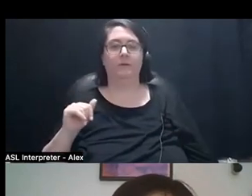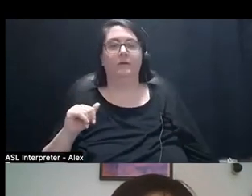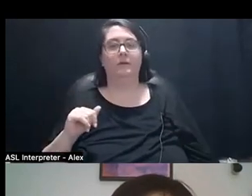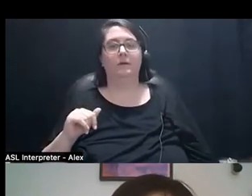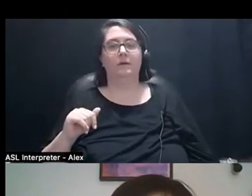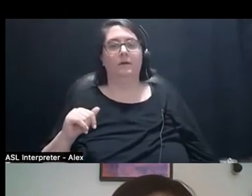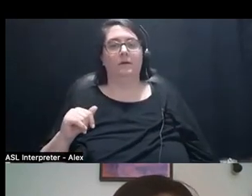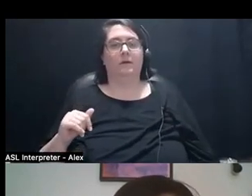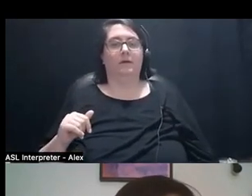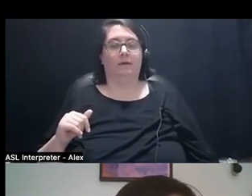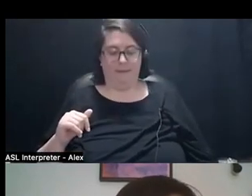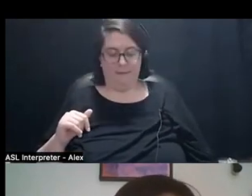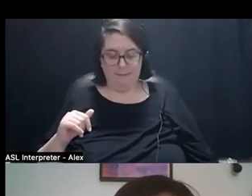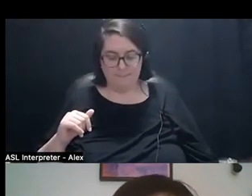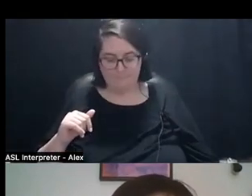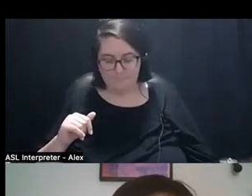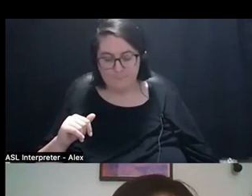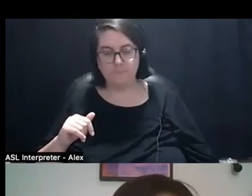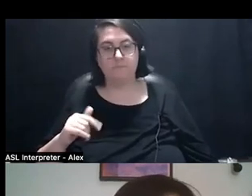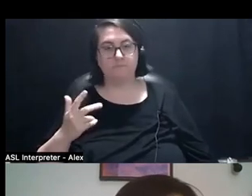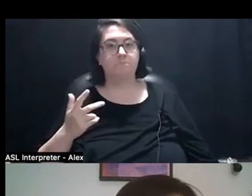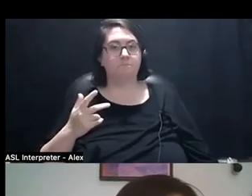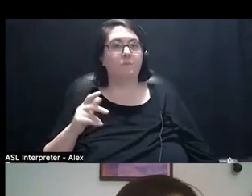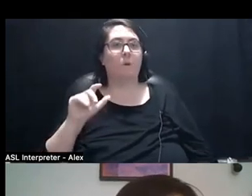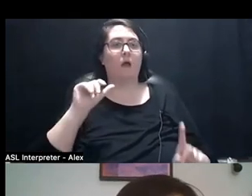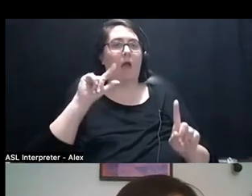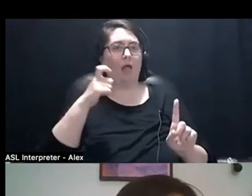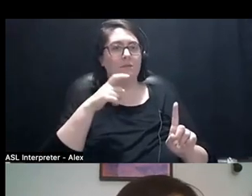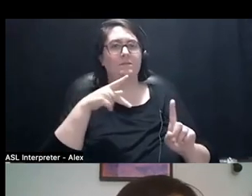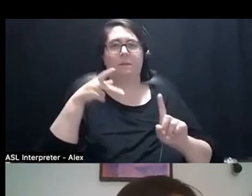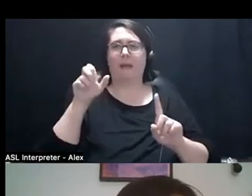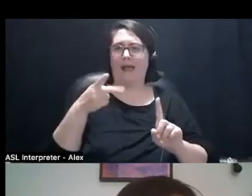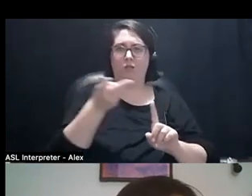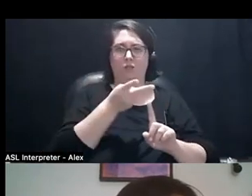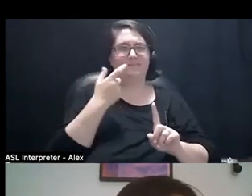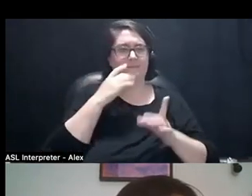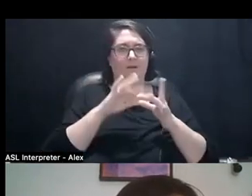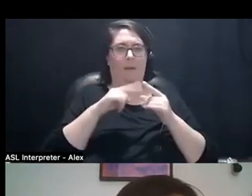I think that yeah, Alex and patch, your comments about the opening